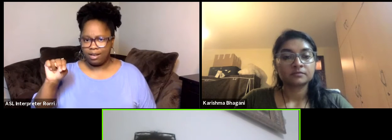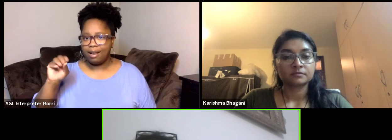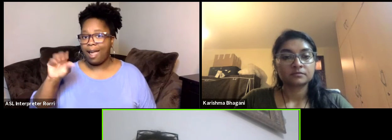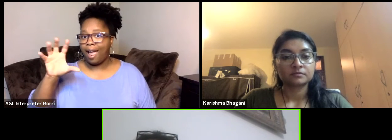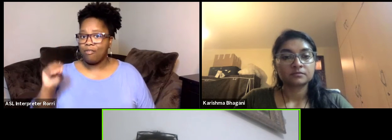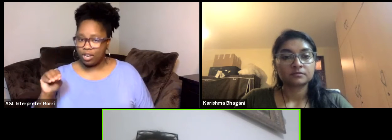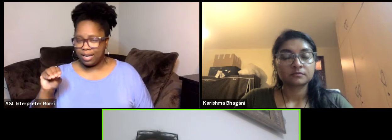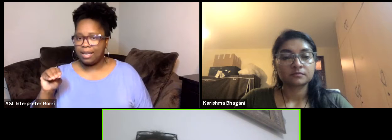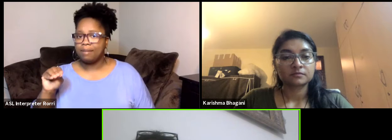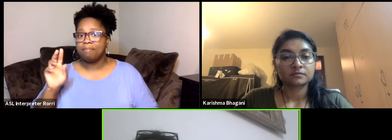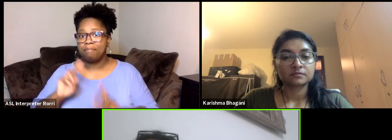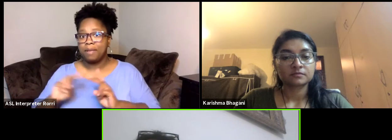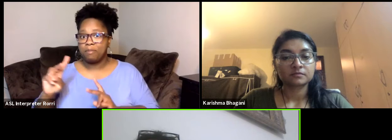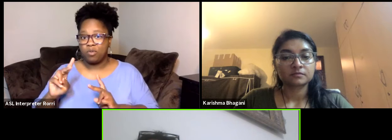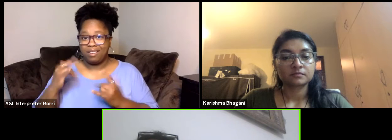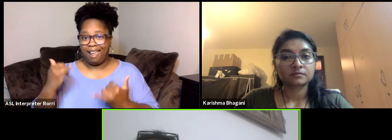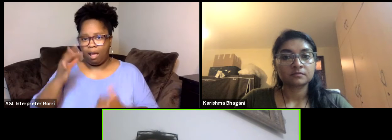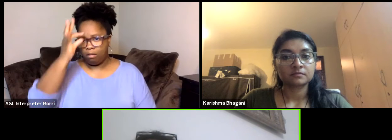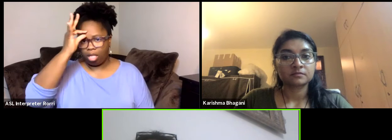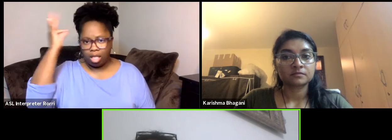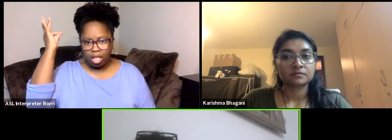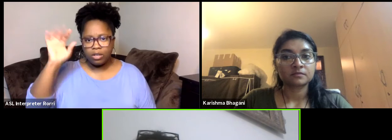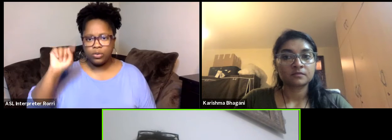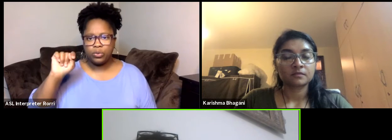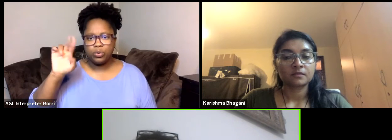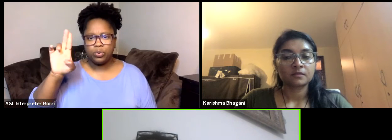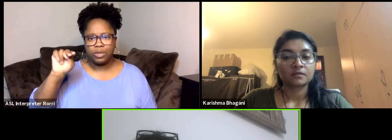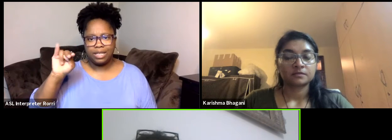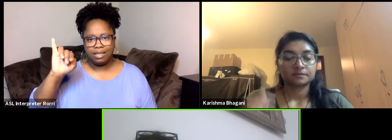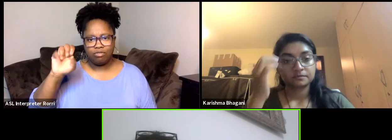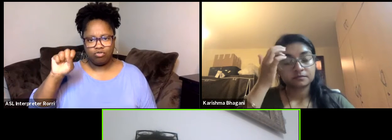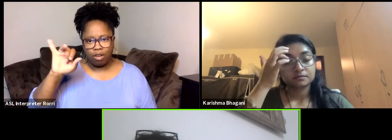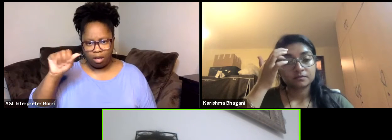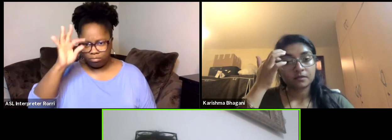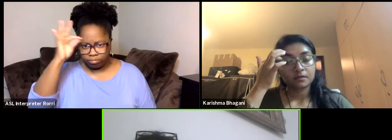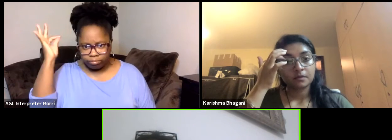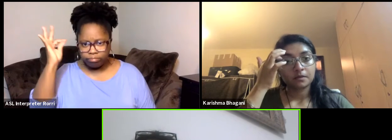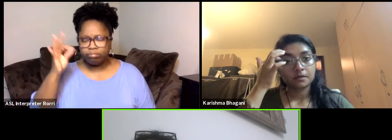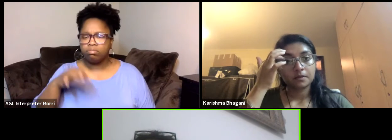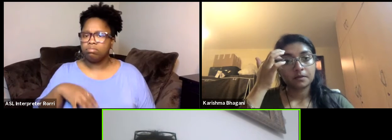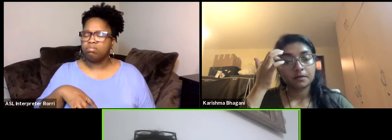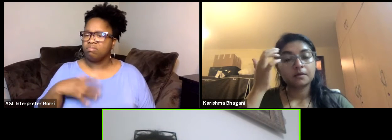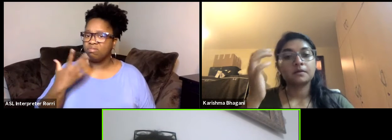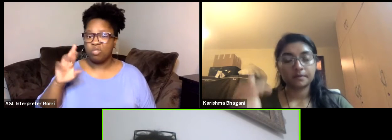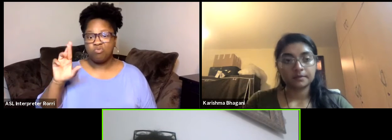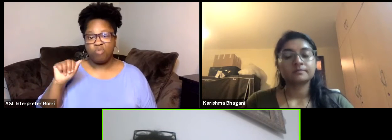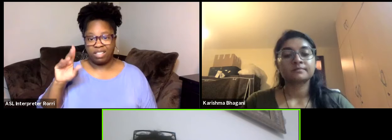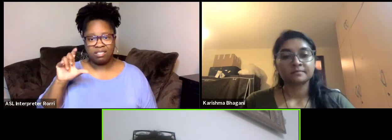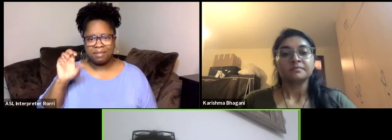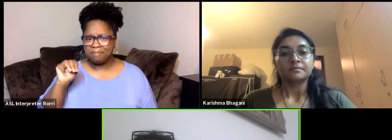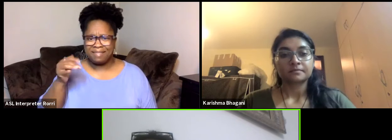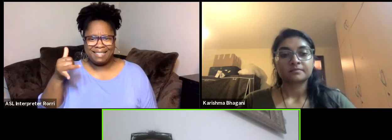There's now a lot of awareness about how racism is still present in Tunisia.